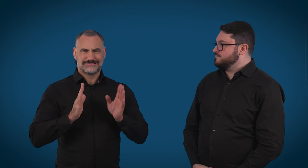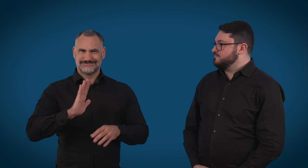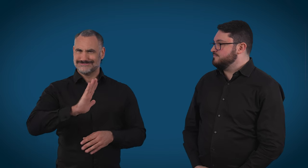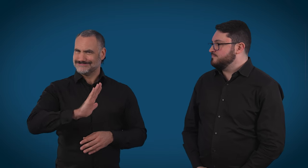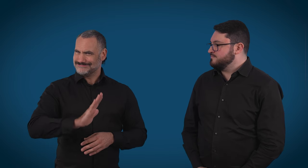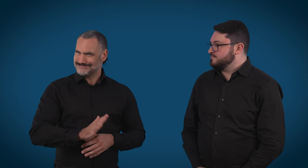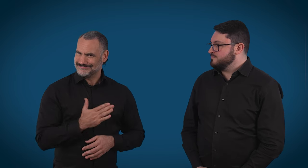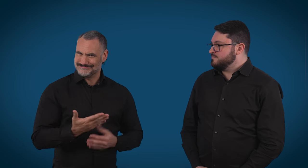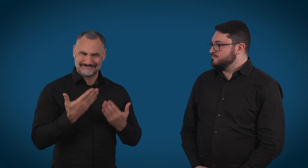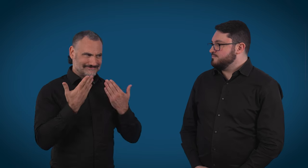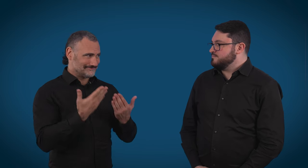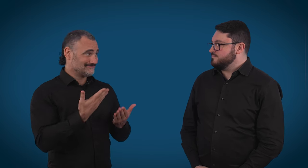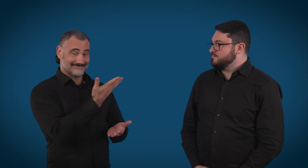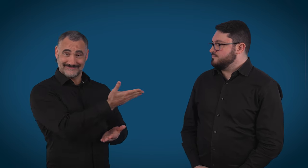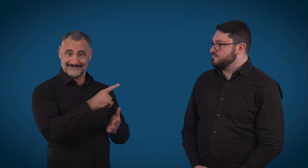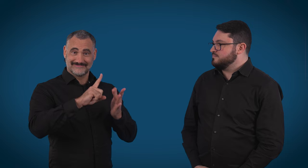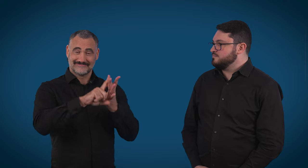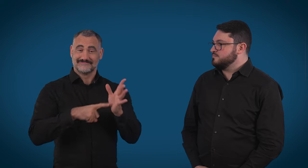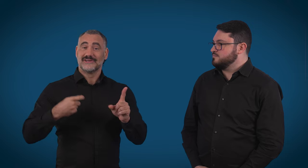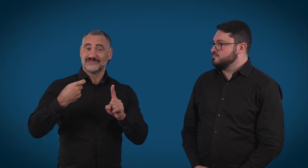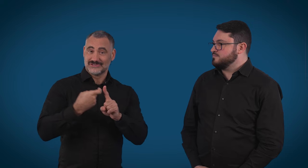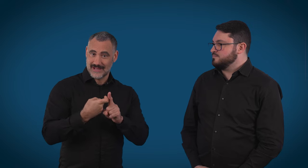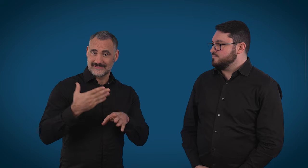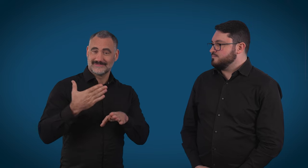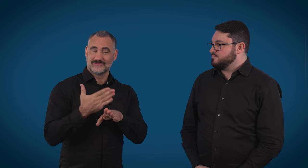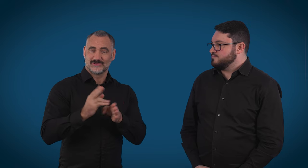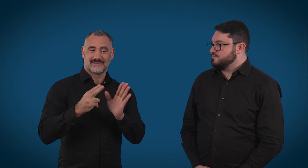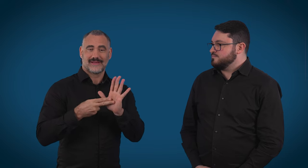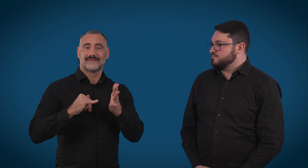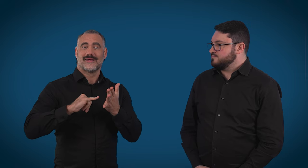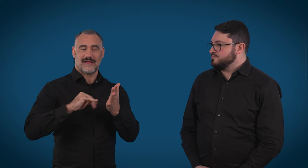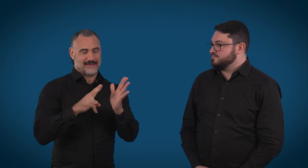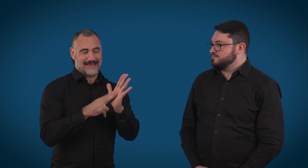This is fascinating. You're listening to Jack. He works as a relay officer for the National Relay Service,